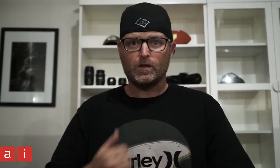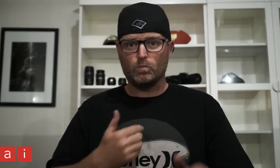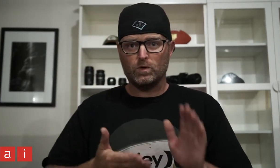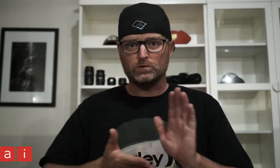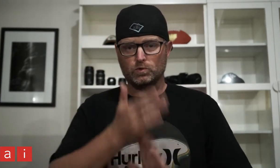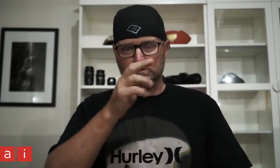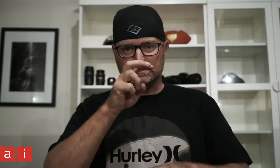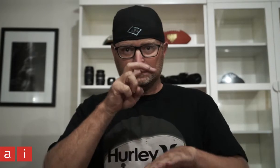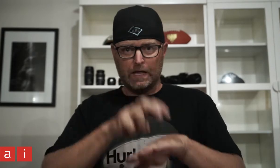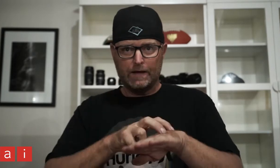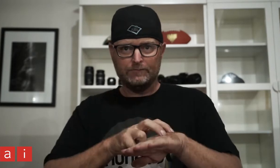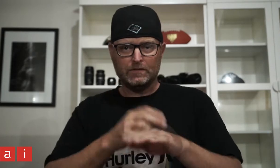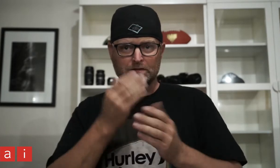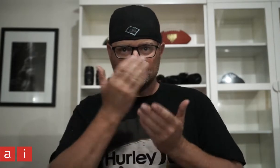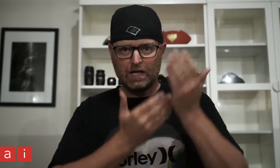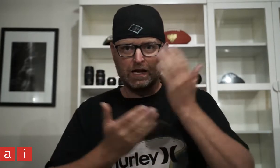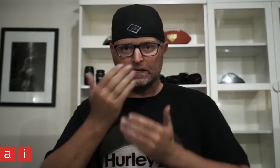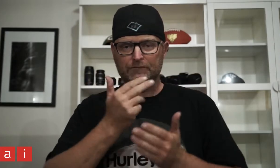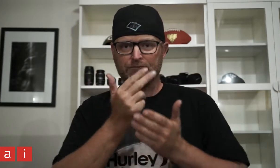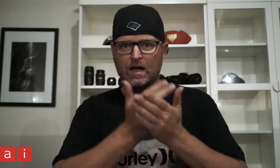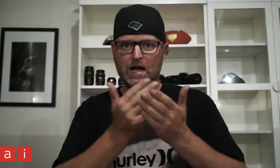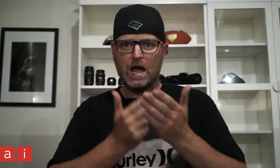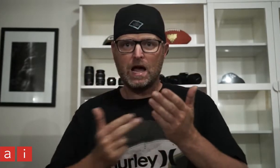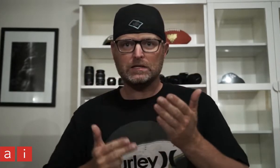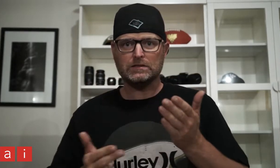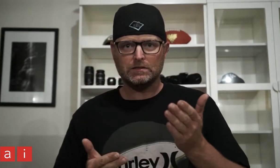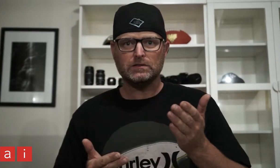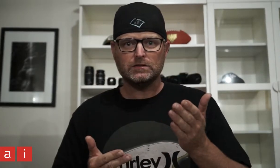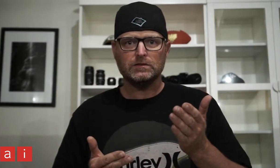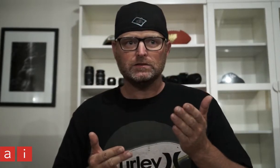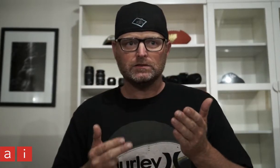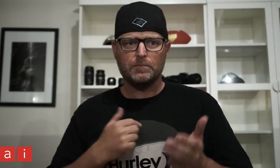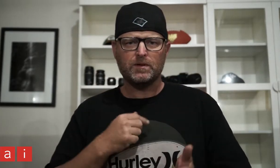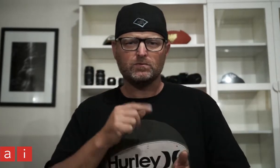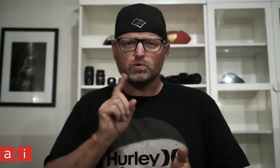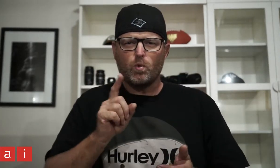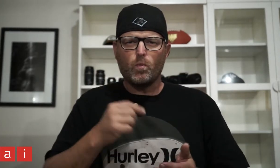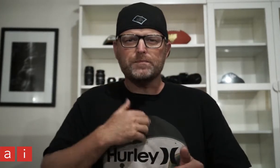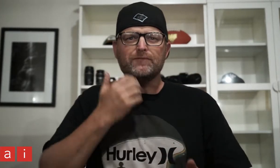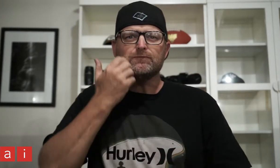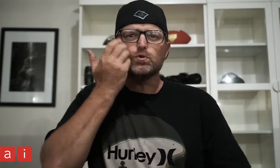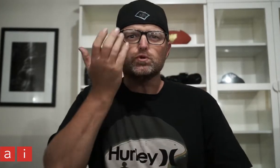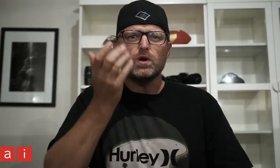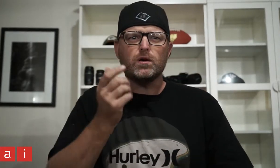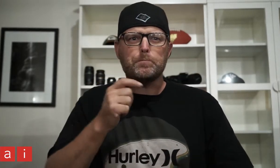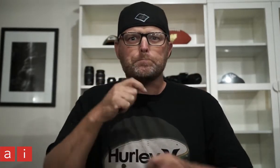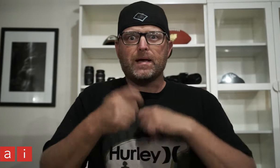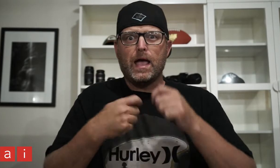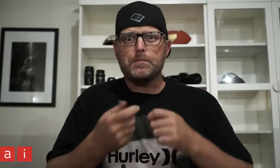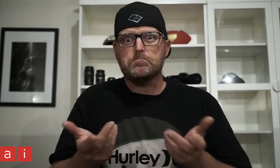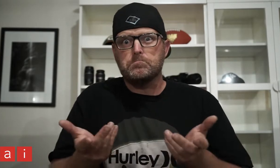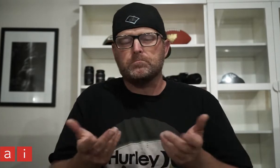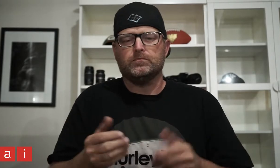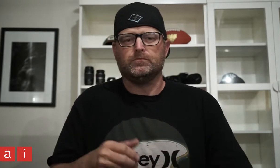I went to TAFE (Technical and Further Education) to study Fine Art. I didn't know what I wanted to do for a future career.